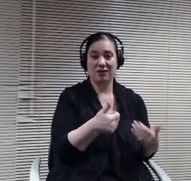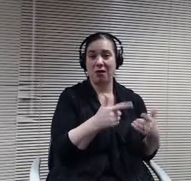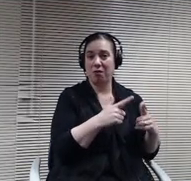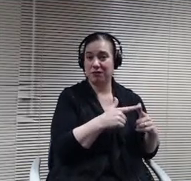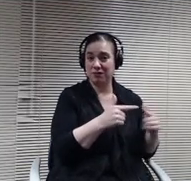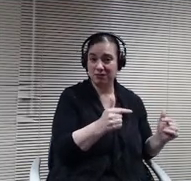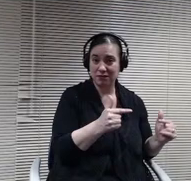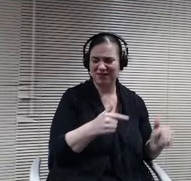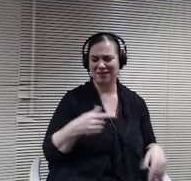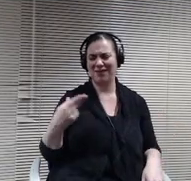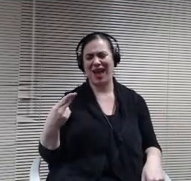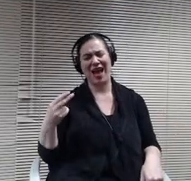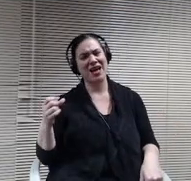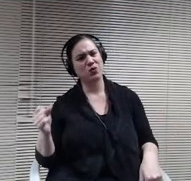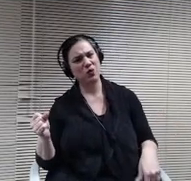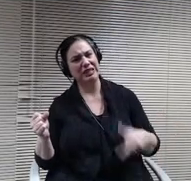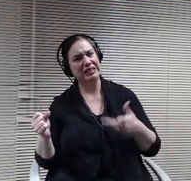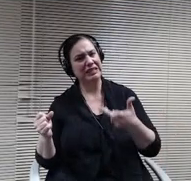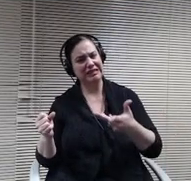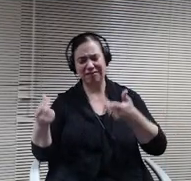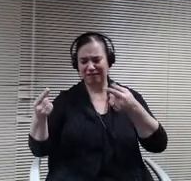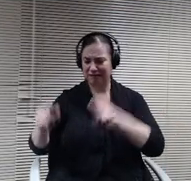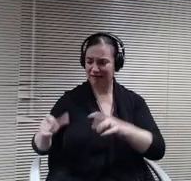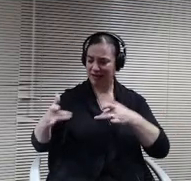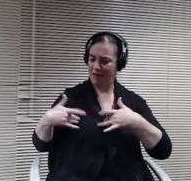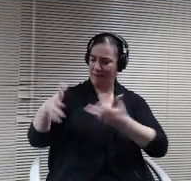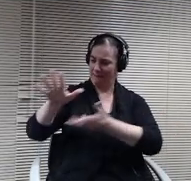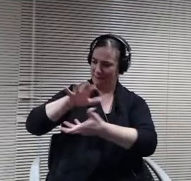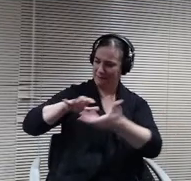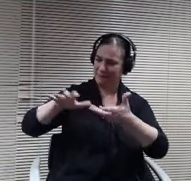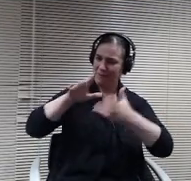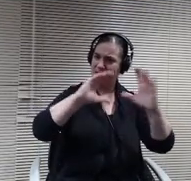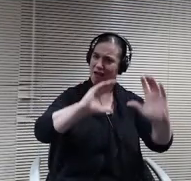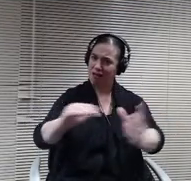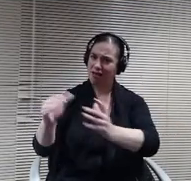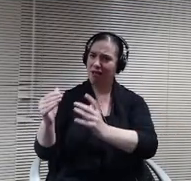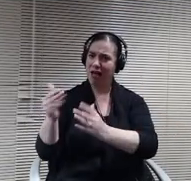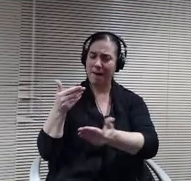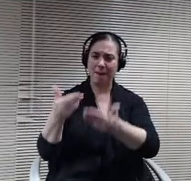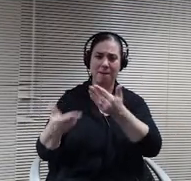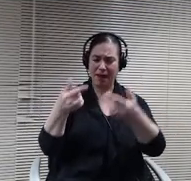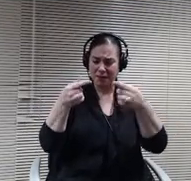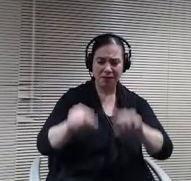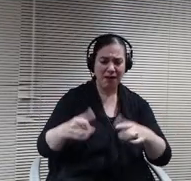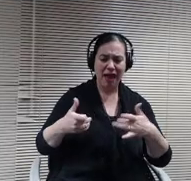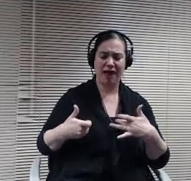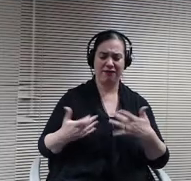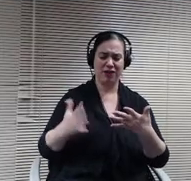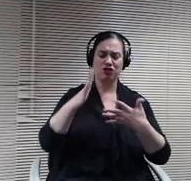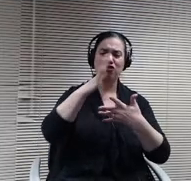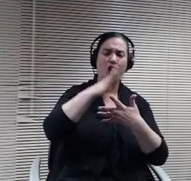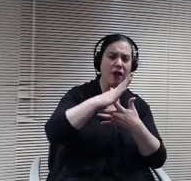classes where you may have some floors in or seniors. You might have freshman in with juniors, etc. So.